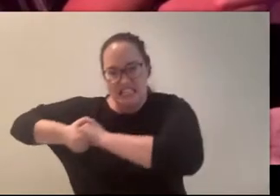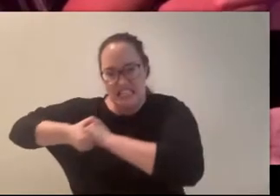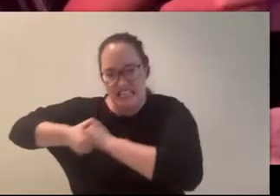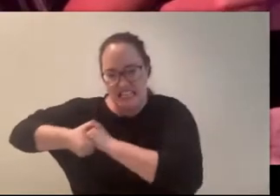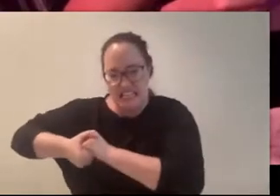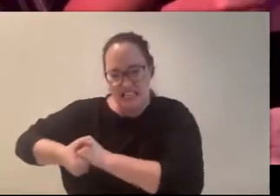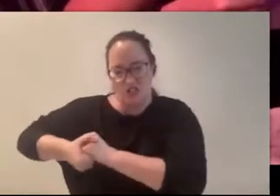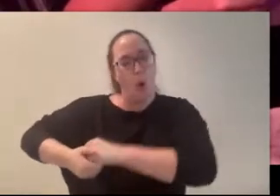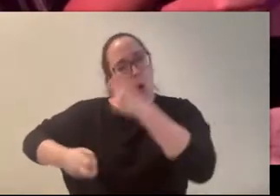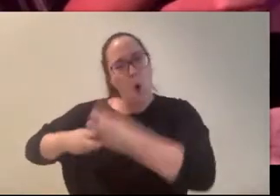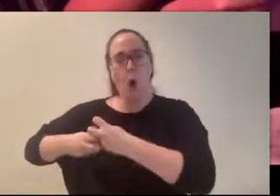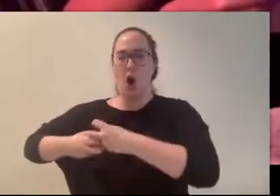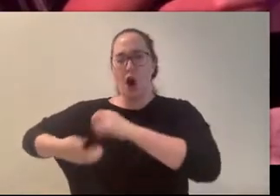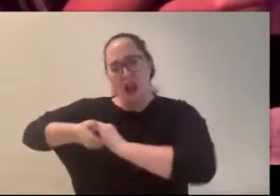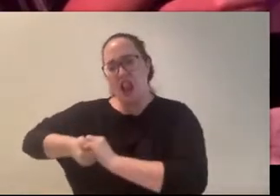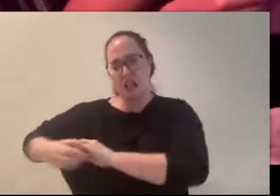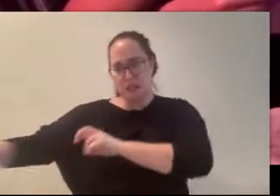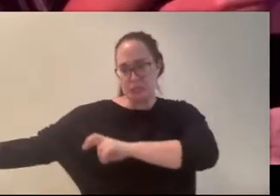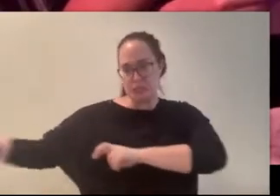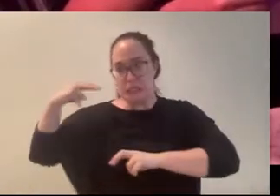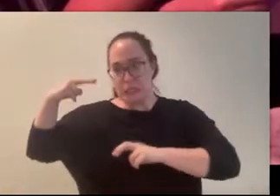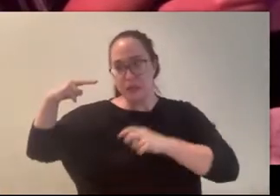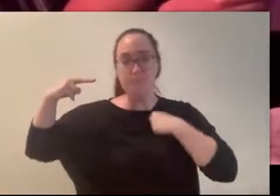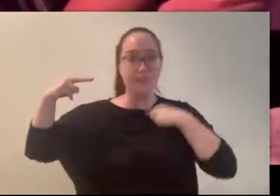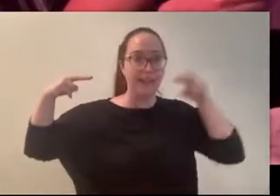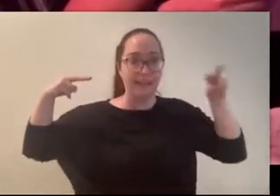I could feel her eyes on me, but couldn’t bring myself to look at her.